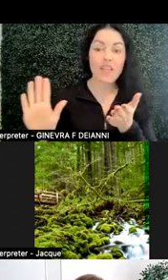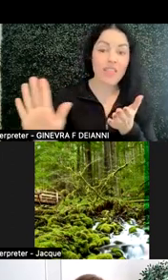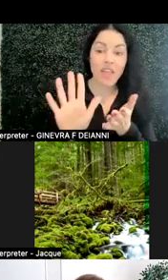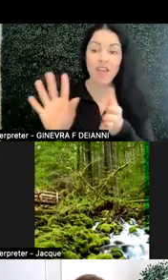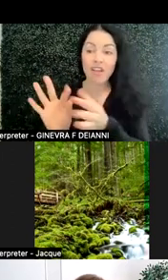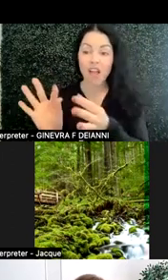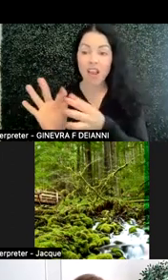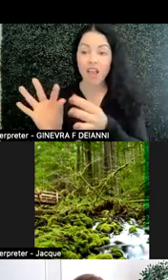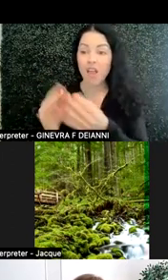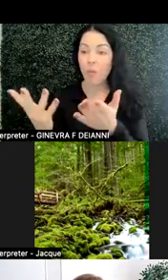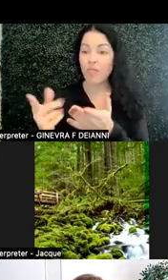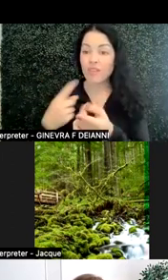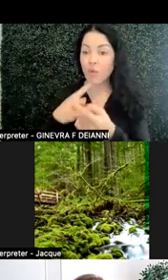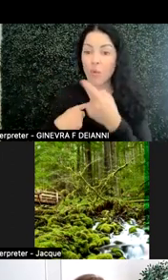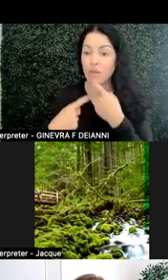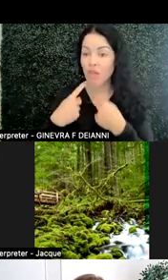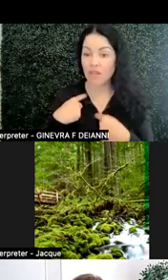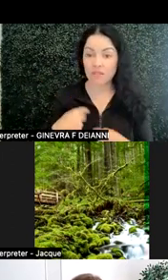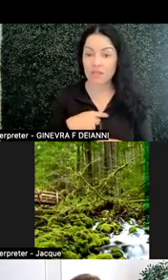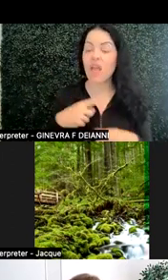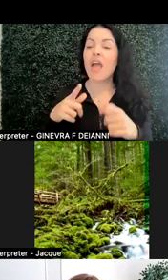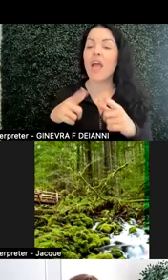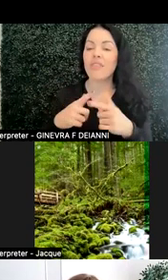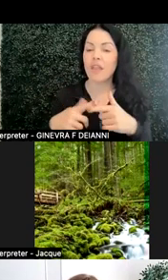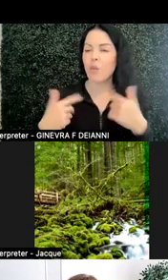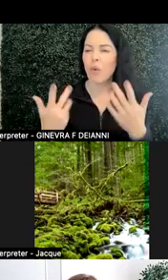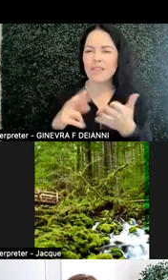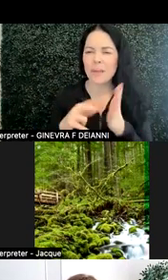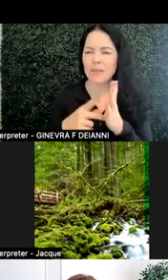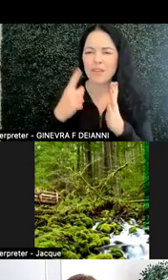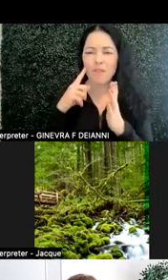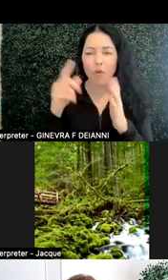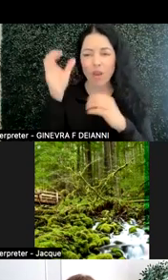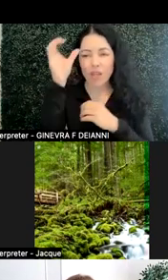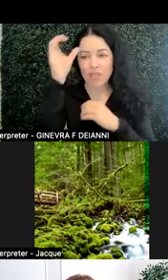and what that means for conceptualizing what inclusive